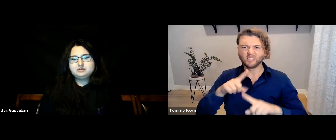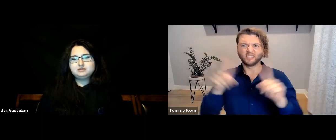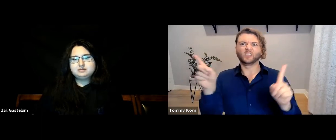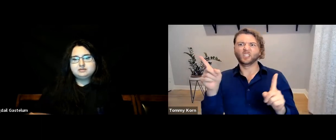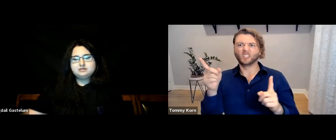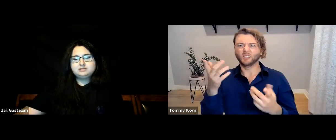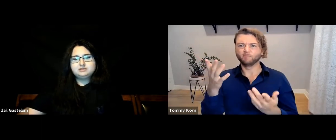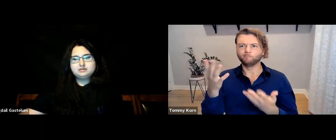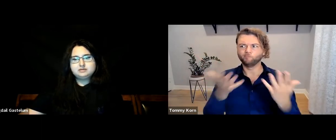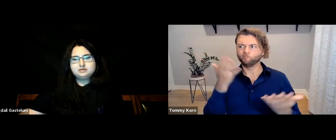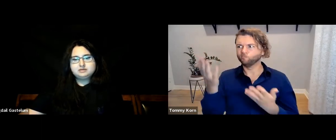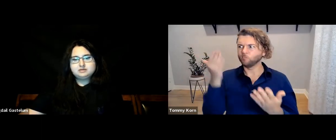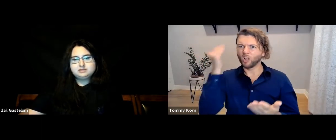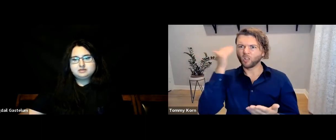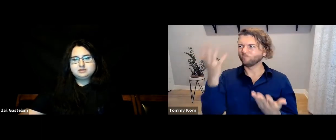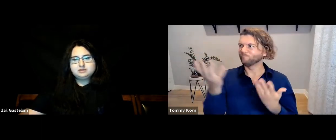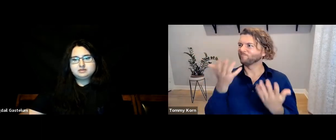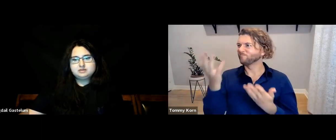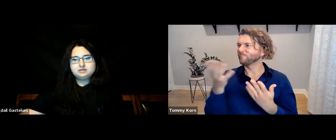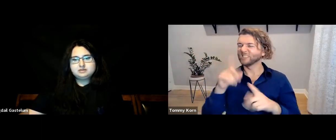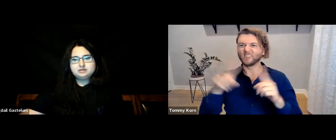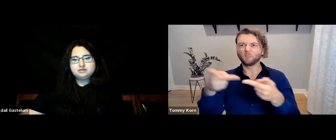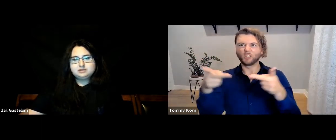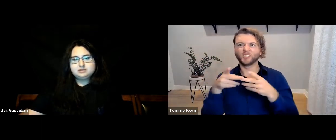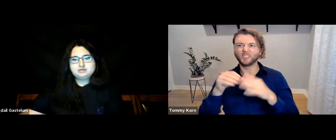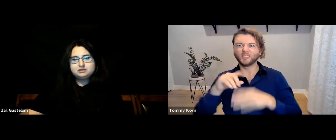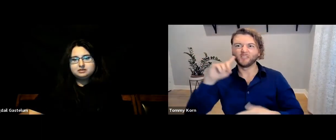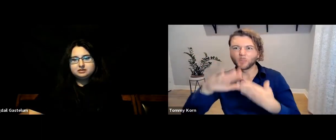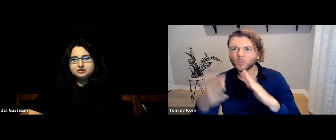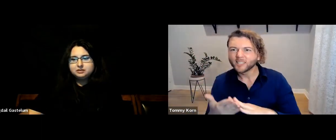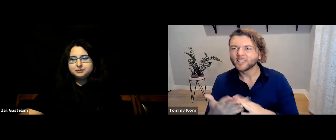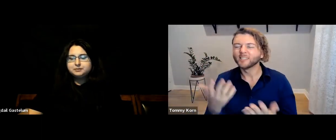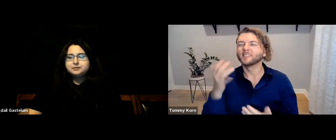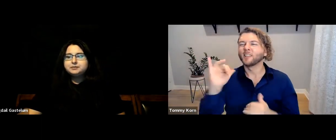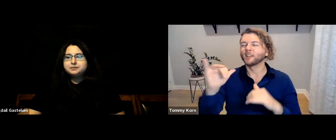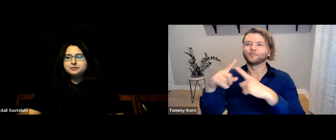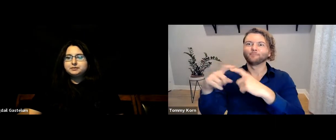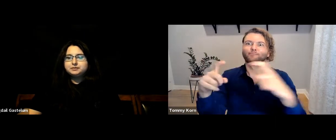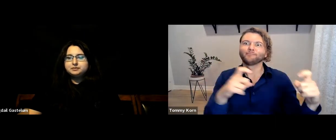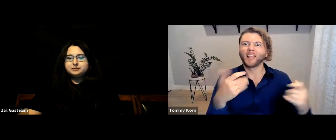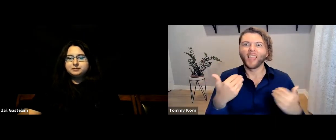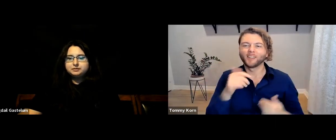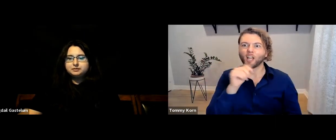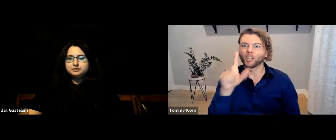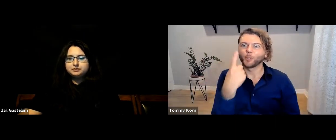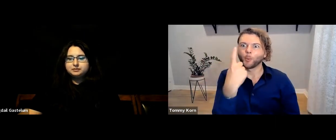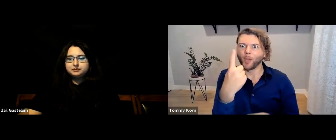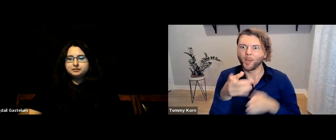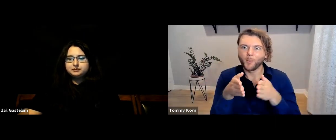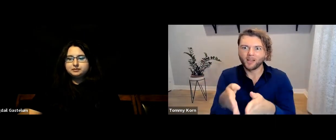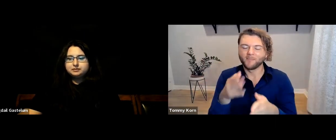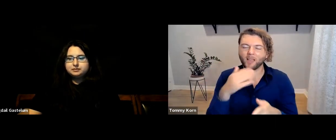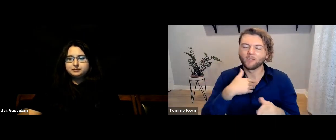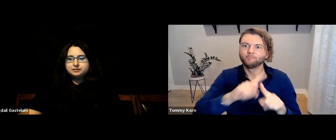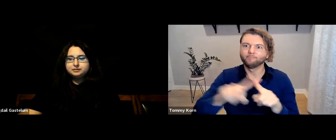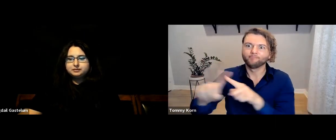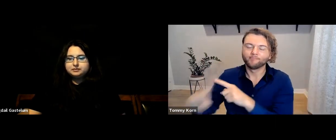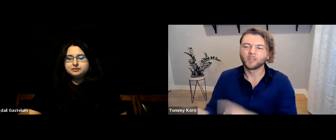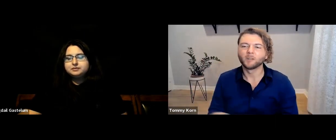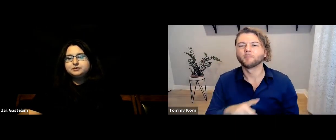They have a different place in the community. There’s variety, not just one way to be HoH-- so many different ways of being.